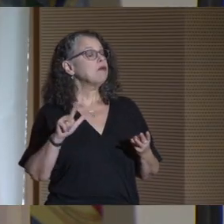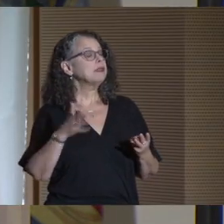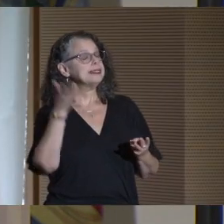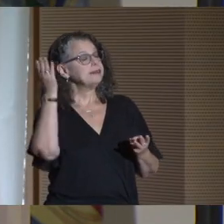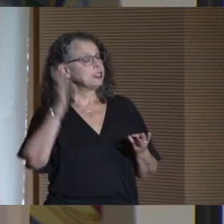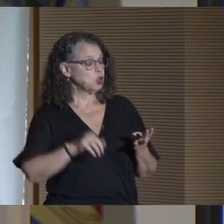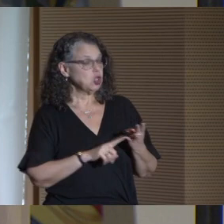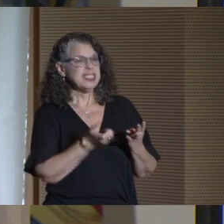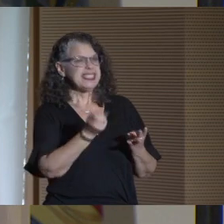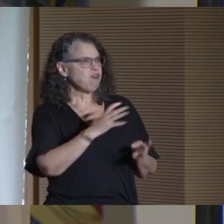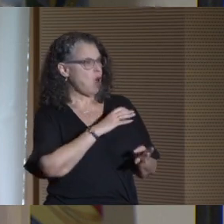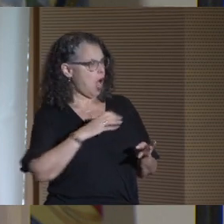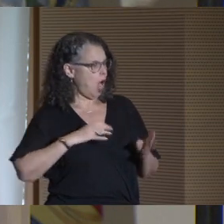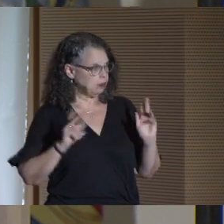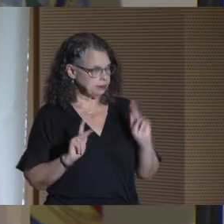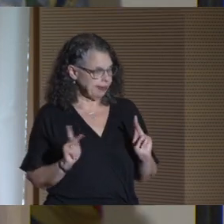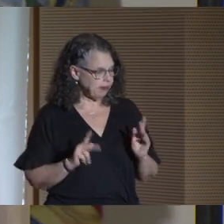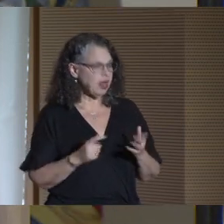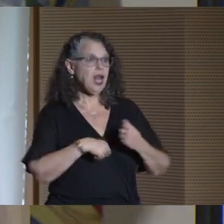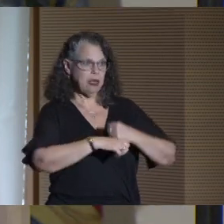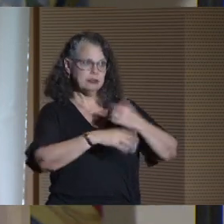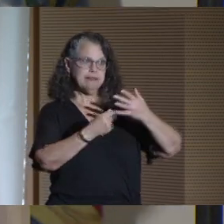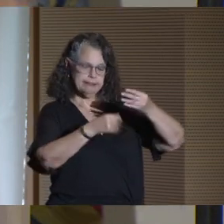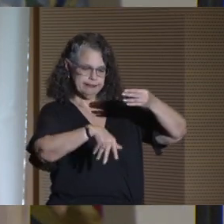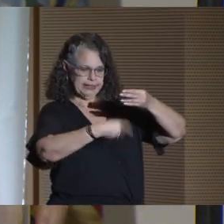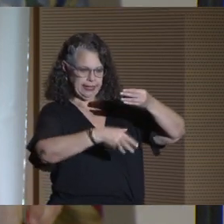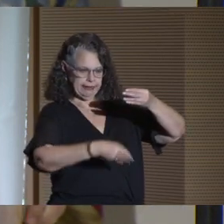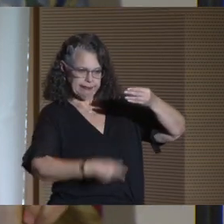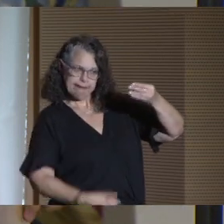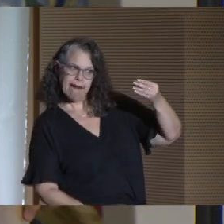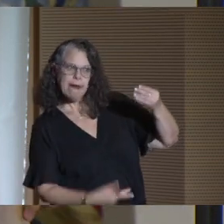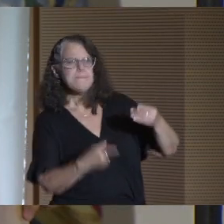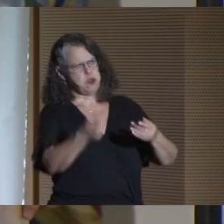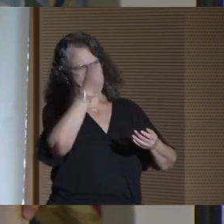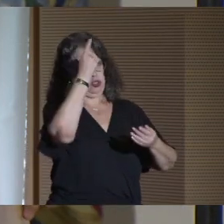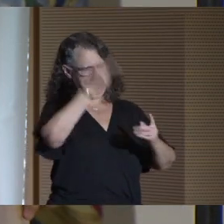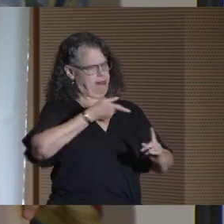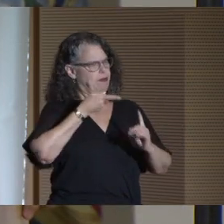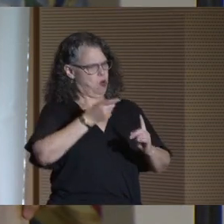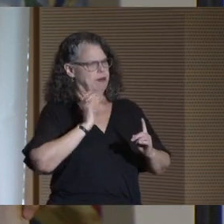several members of Congress. And I could go on, but you get the point about our impact.